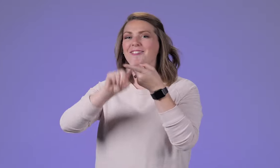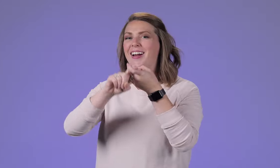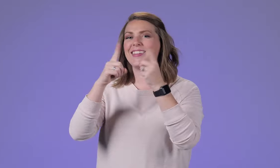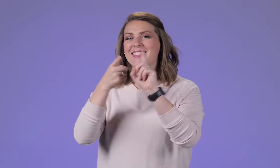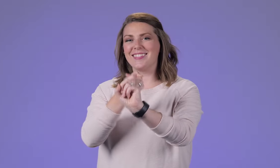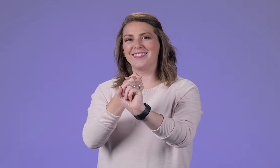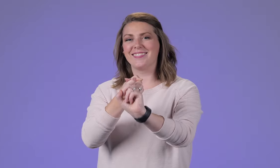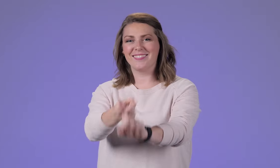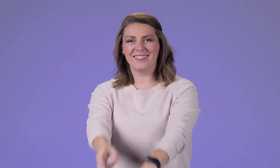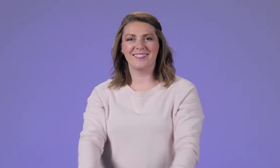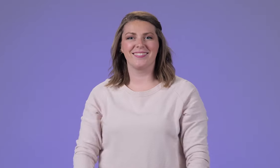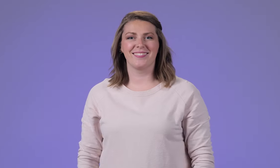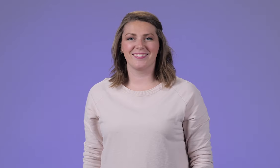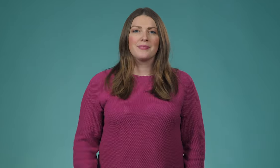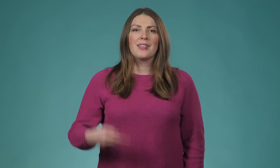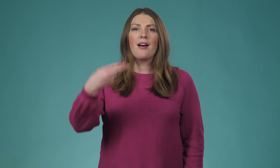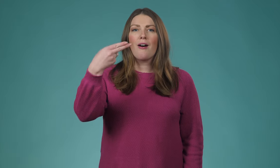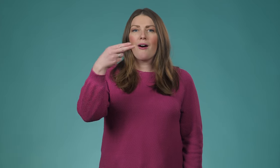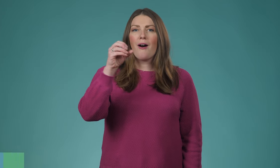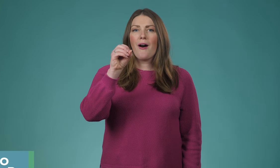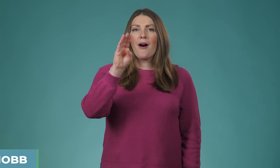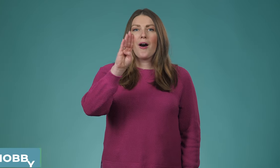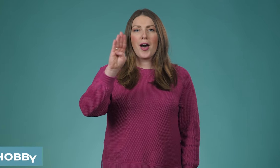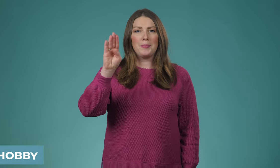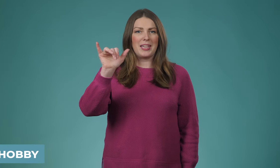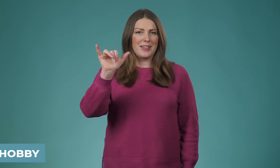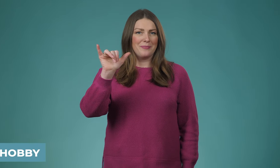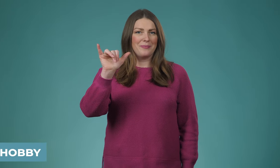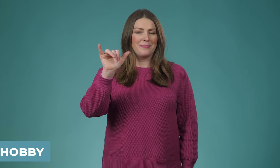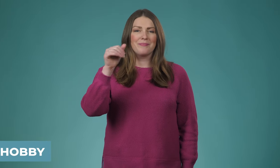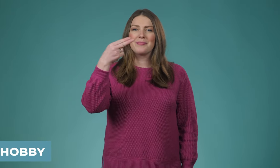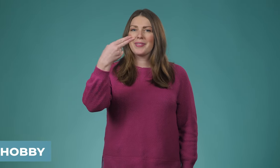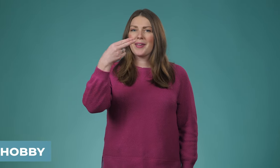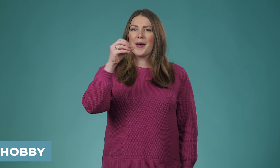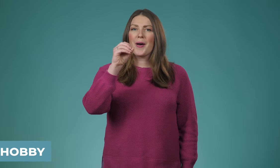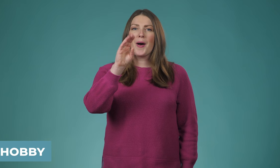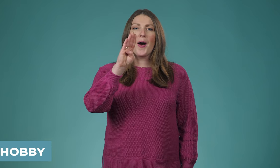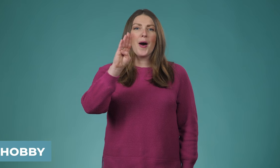Friend Hobby.